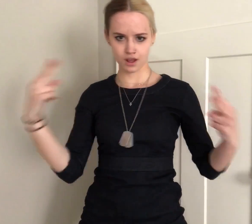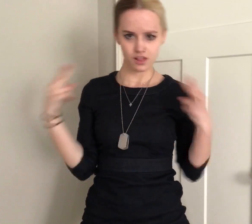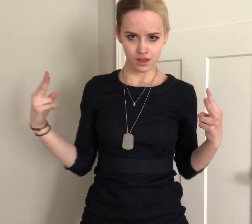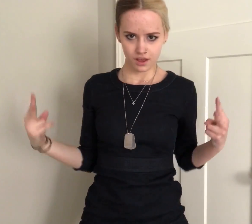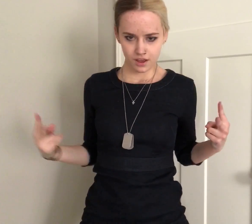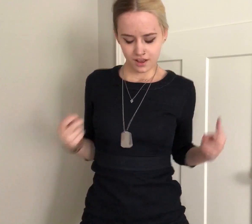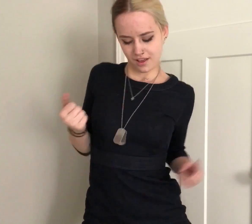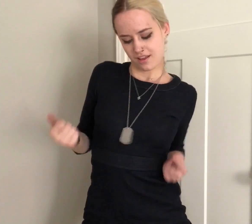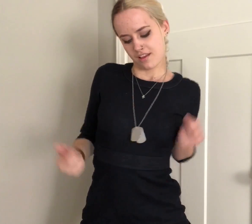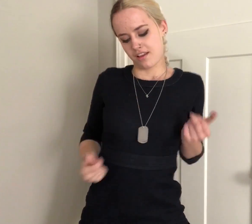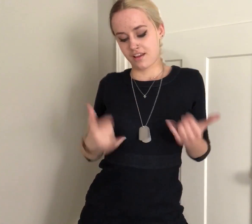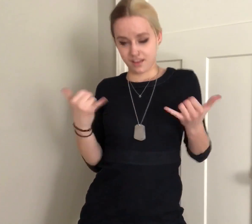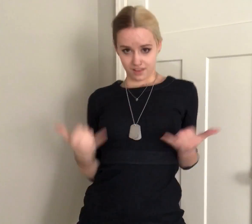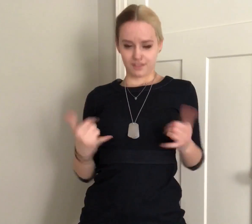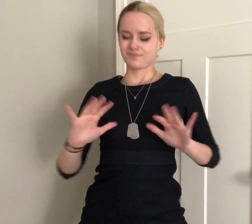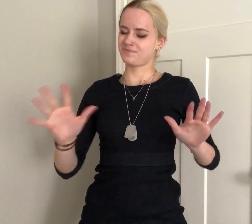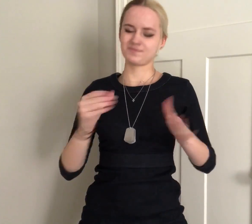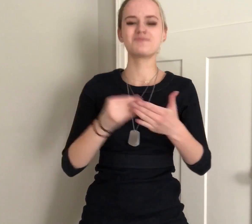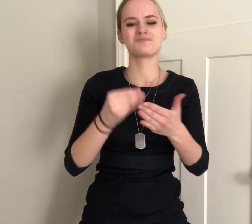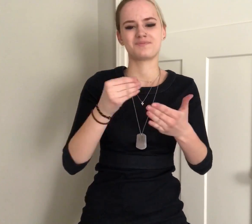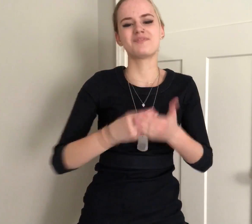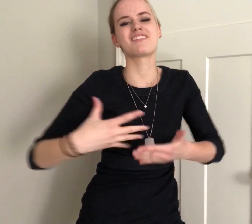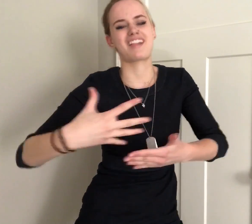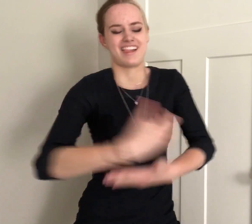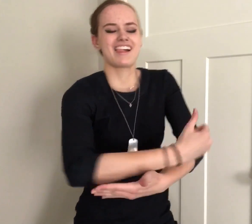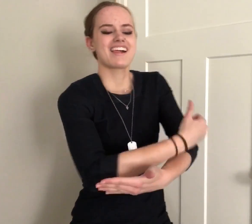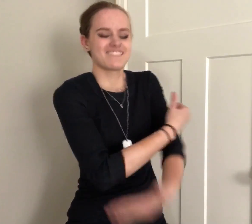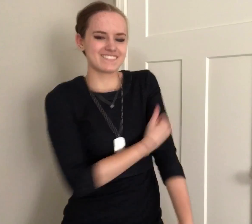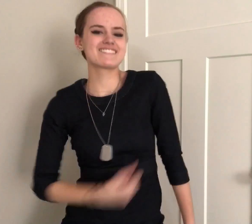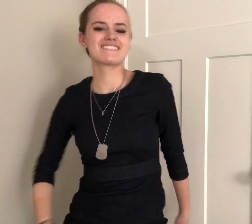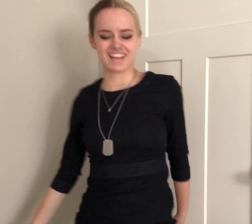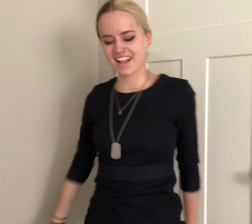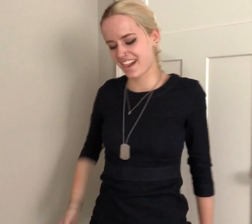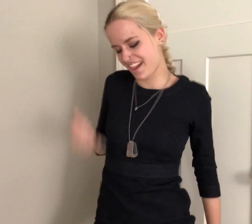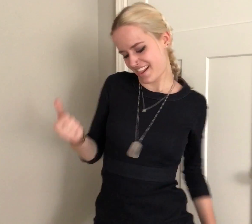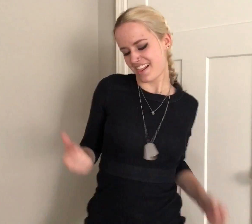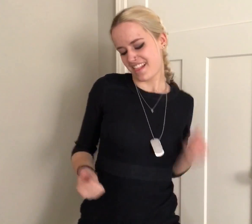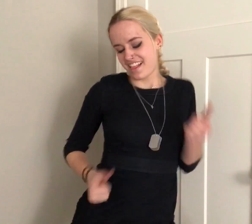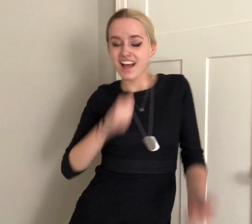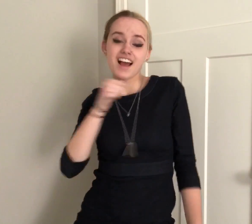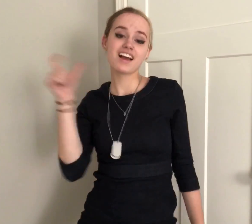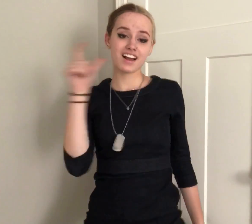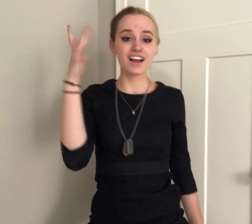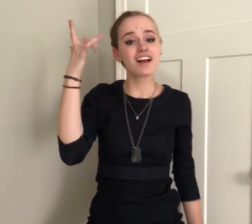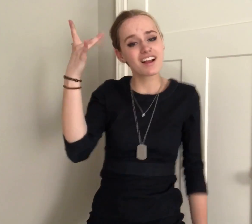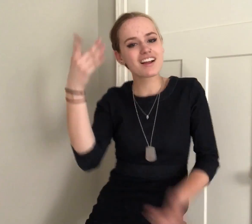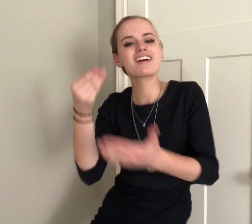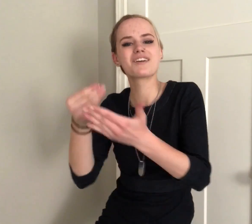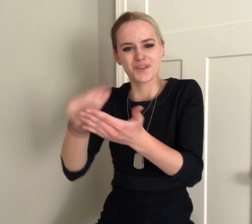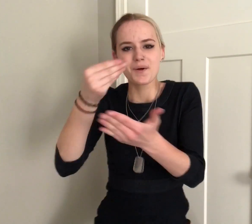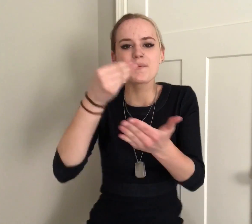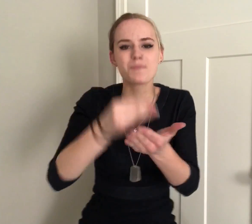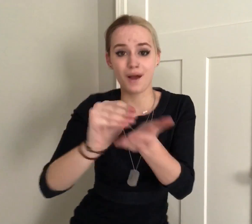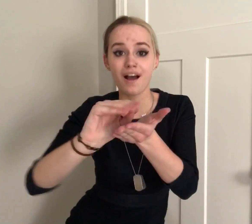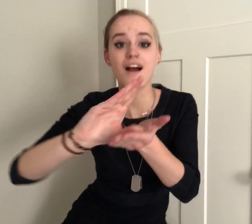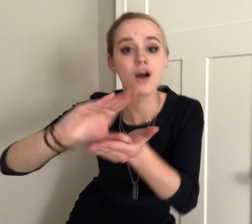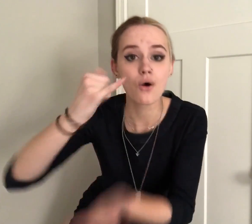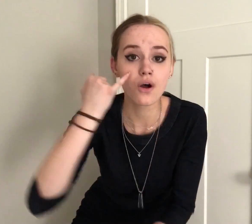Look, I don't dance now I make money moves Say I don't gotta dance I make money move